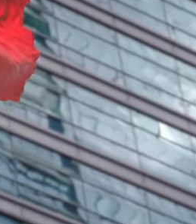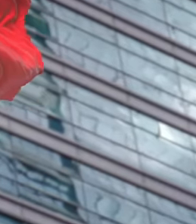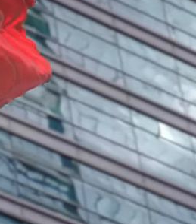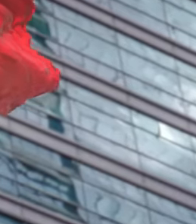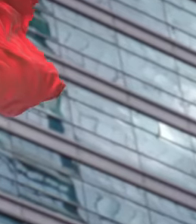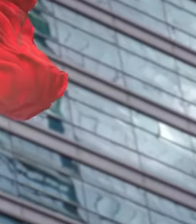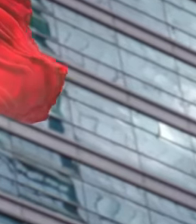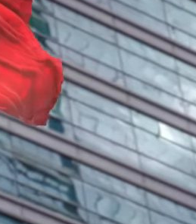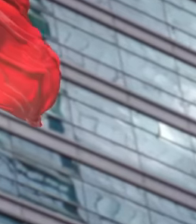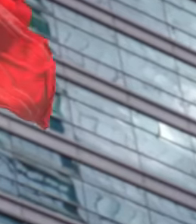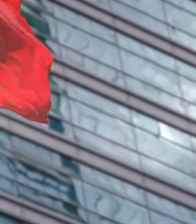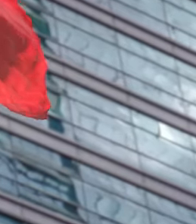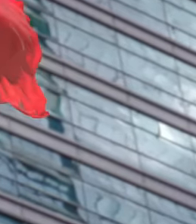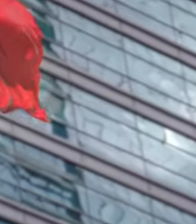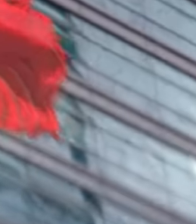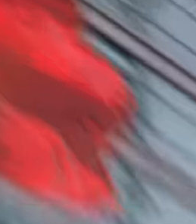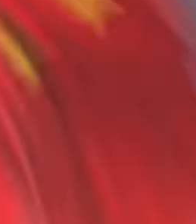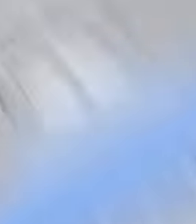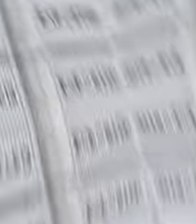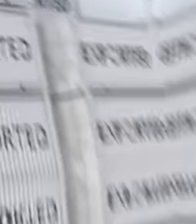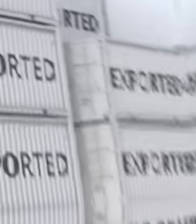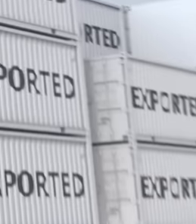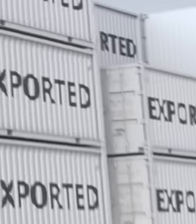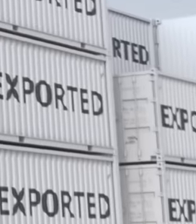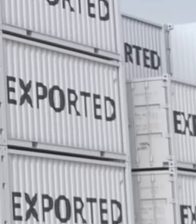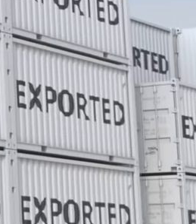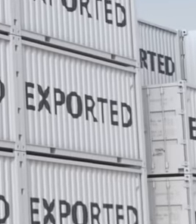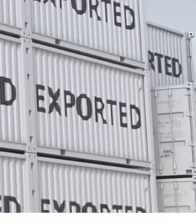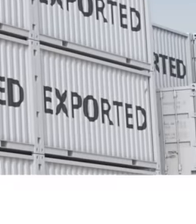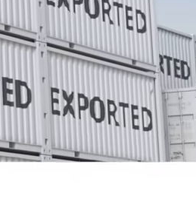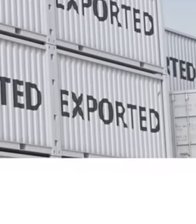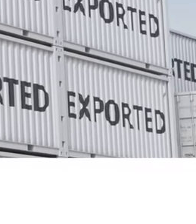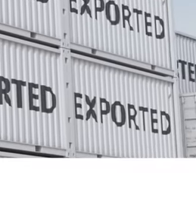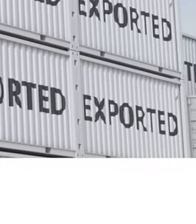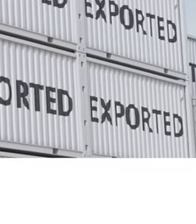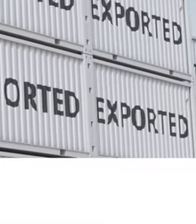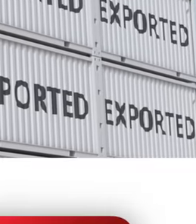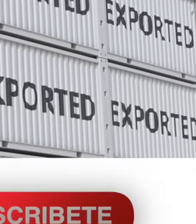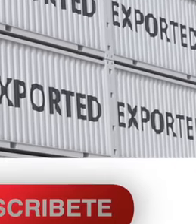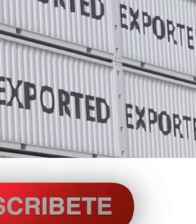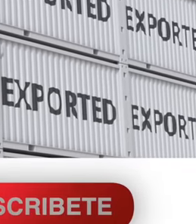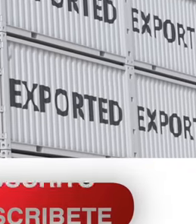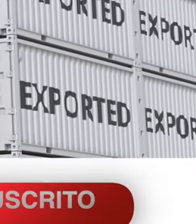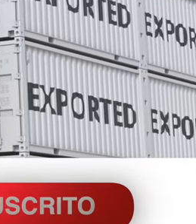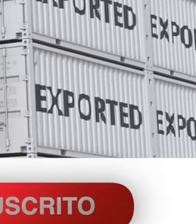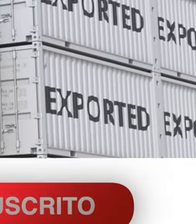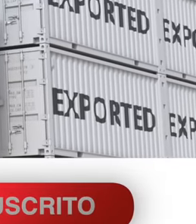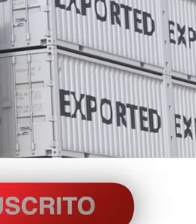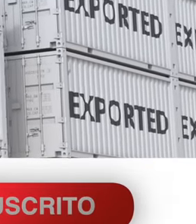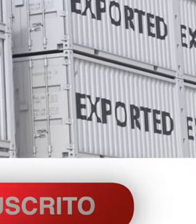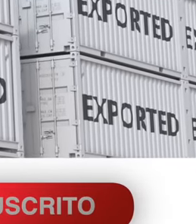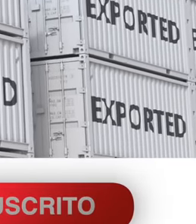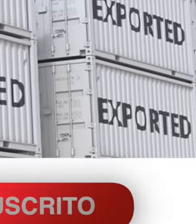China and Canada by reaching a record number of exports